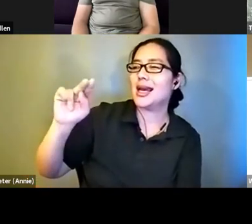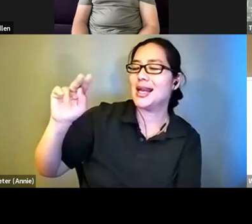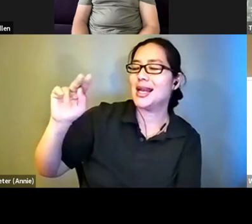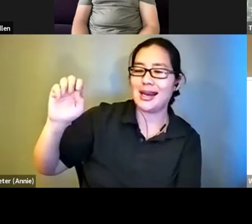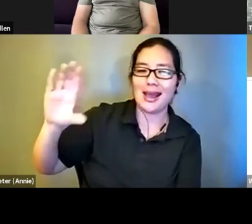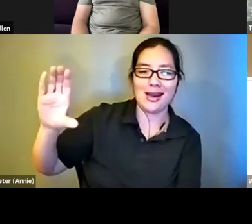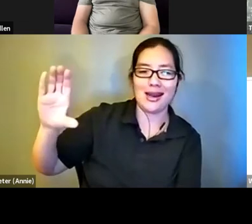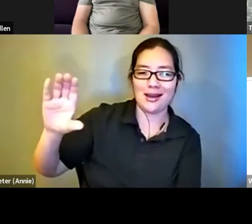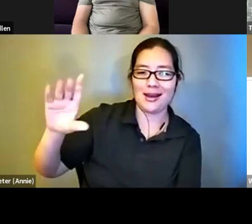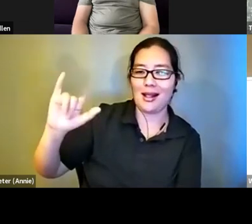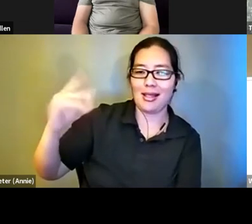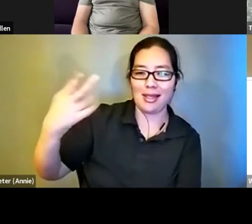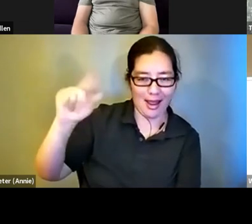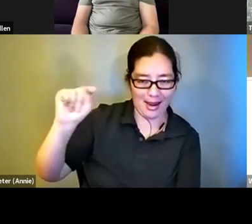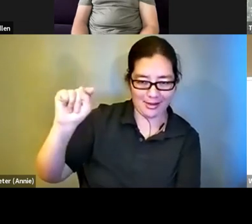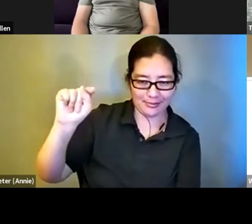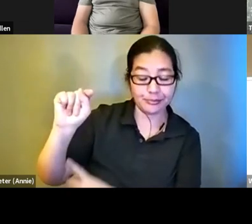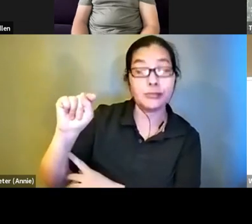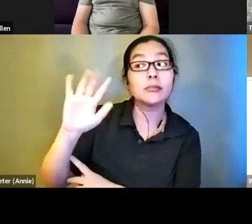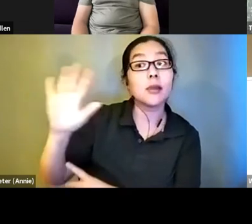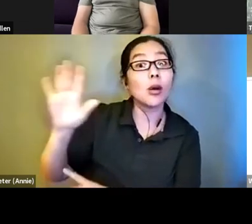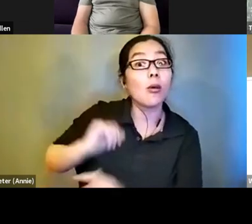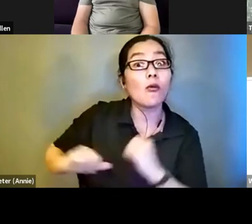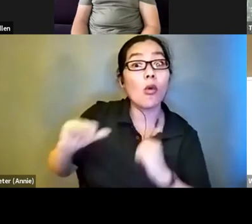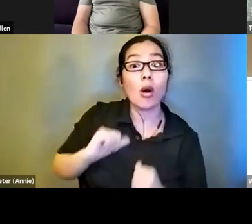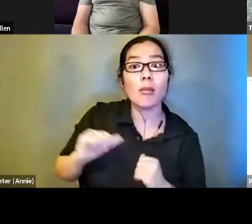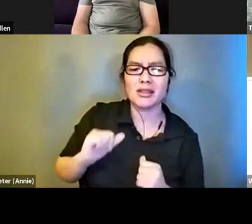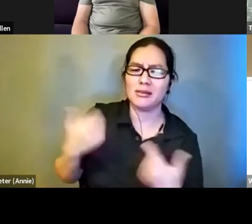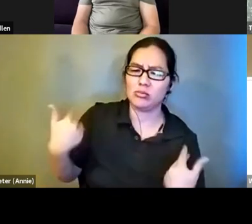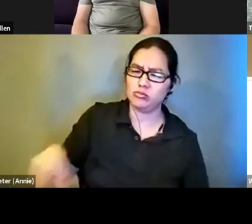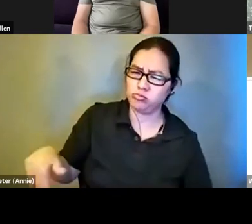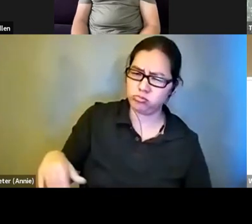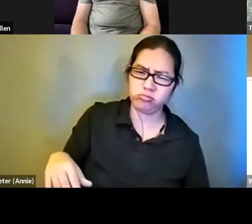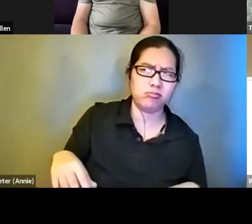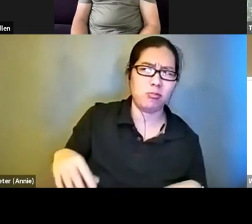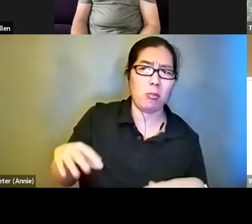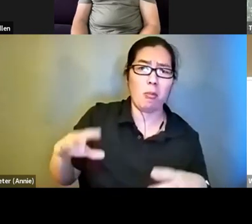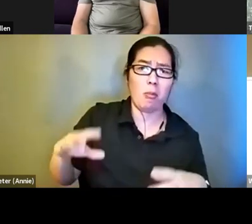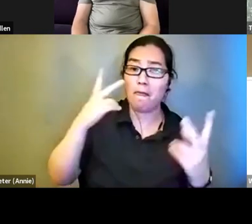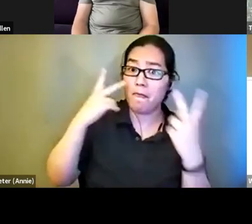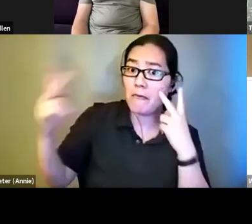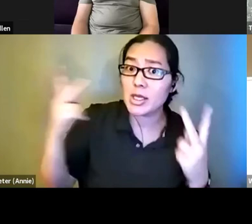which is highly visual and has 0 dialogue, they created multiple audio description tracks